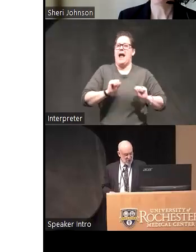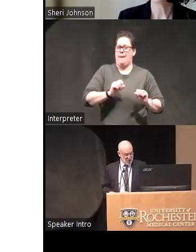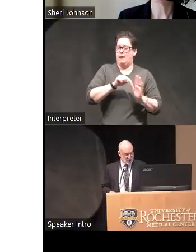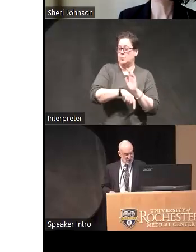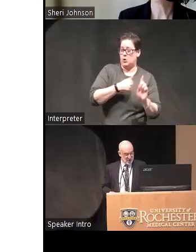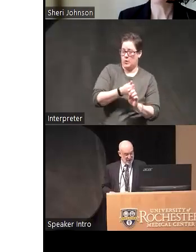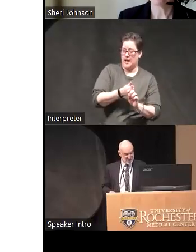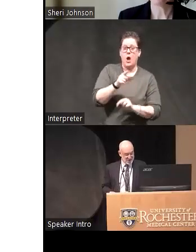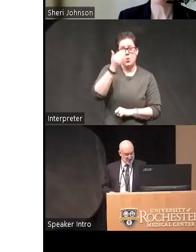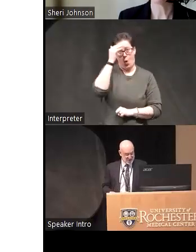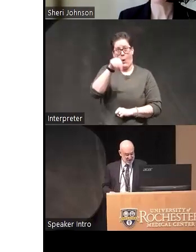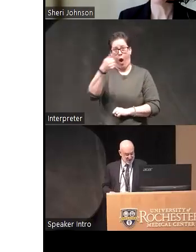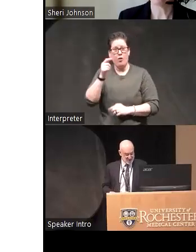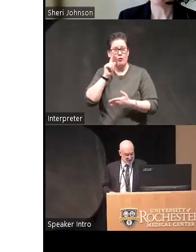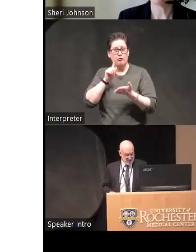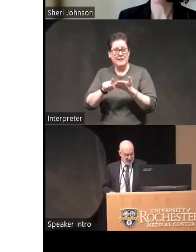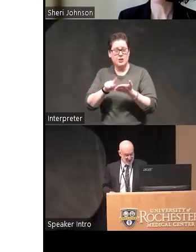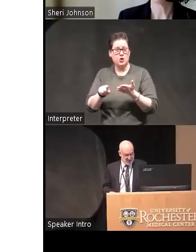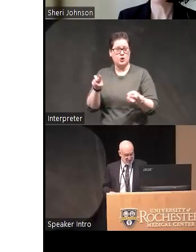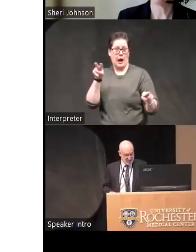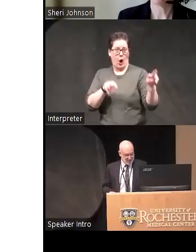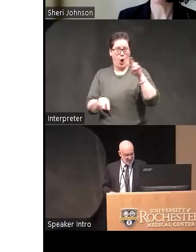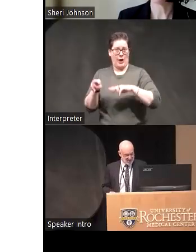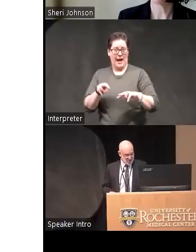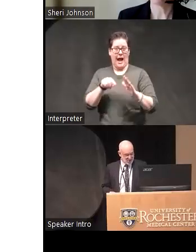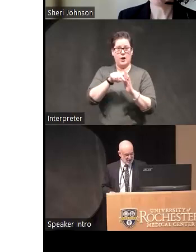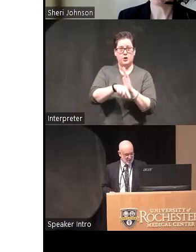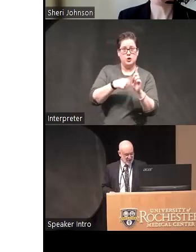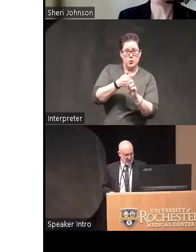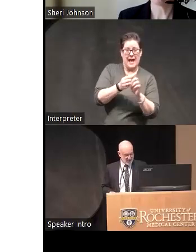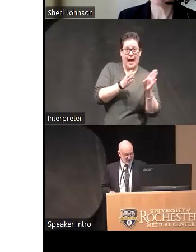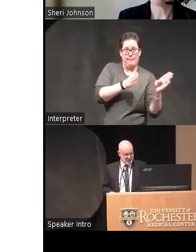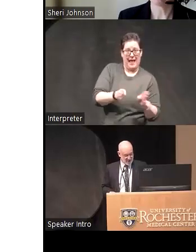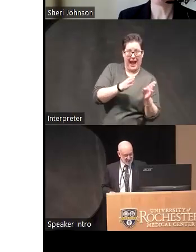do you know of any additional studies that have examined this issue of planning for attempts